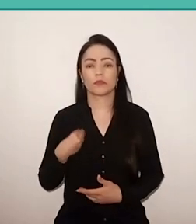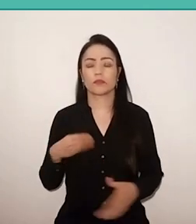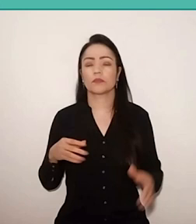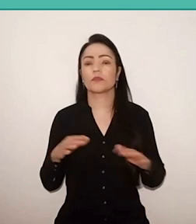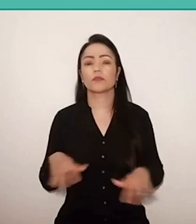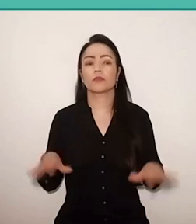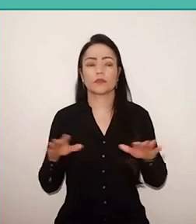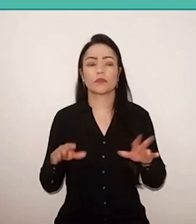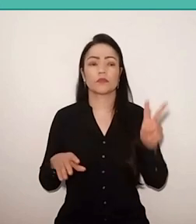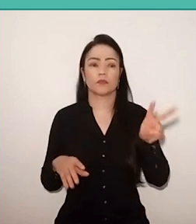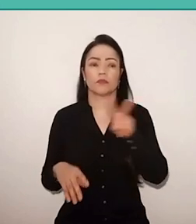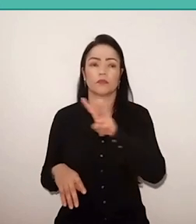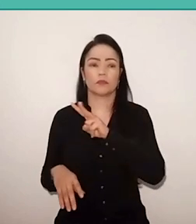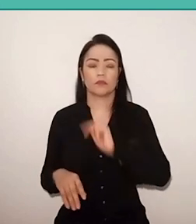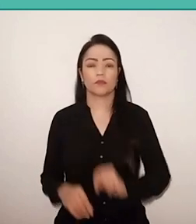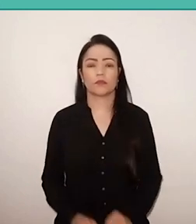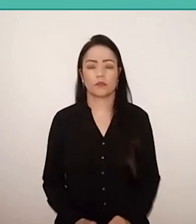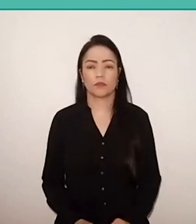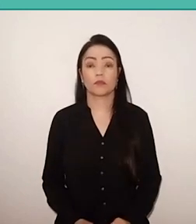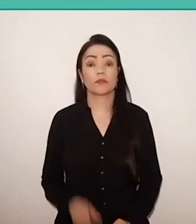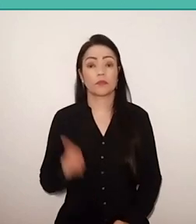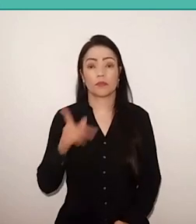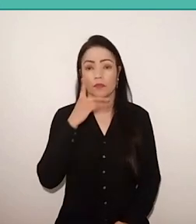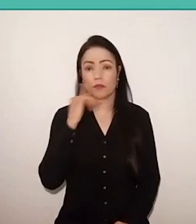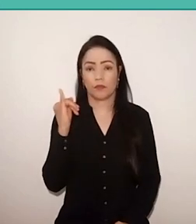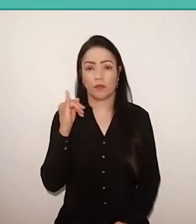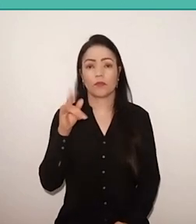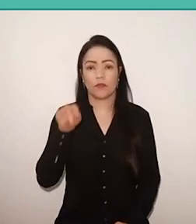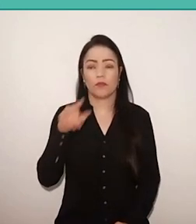Paulo Freire's father was a spiritist and his mother was Catholic.